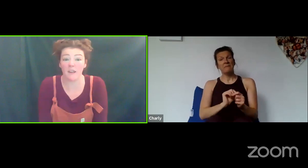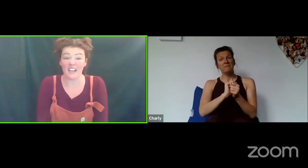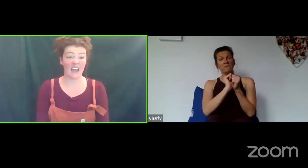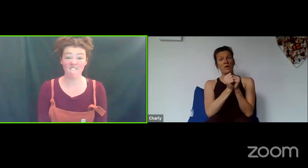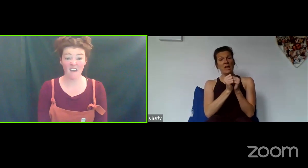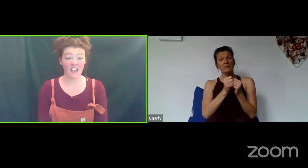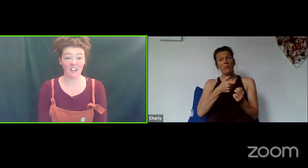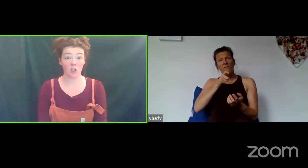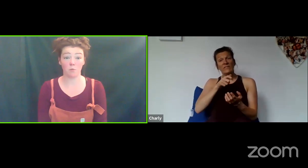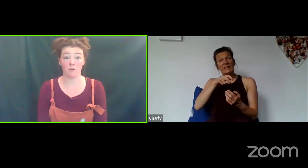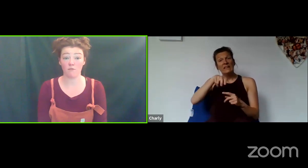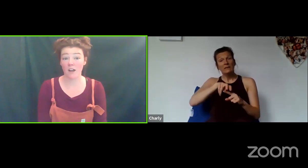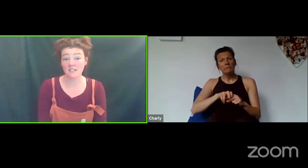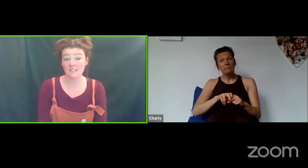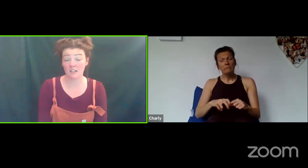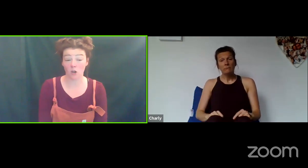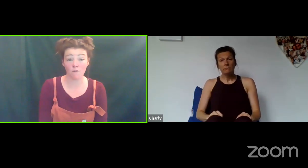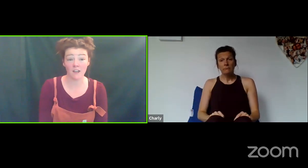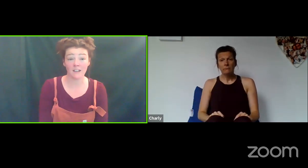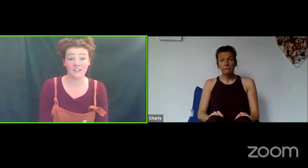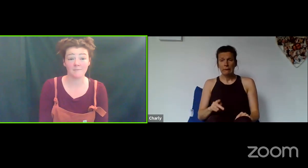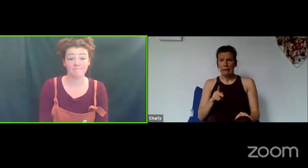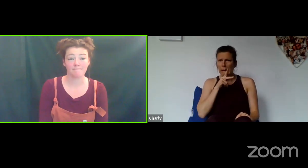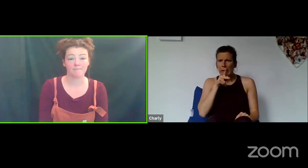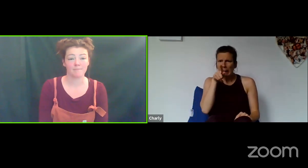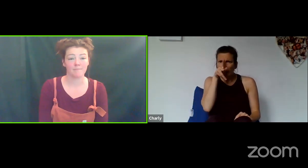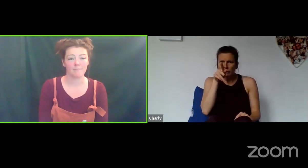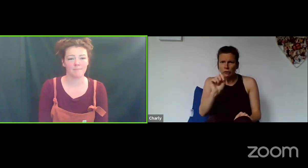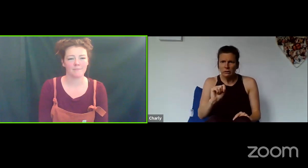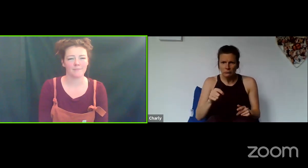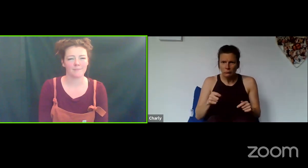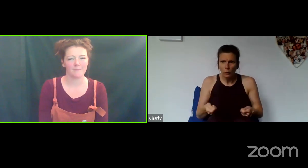be in a cafe to be... could be with friends and coffee.